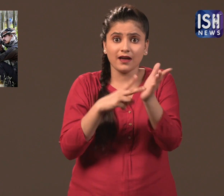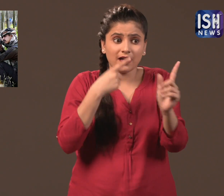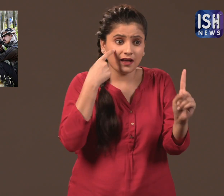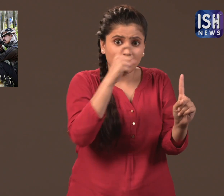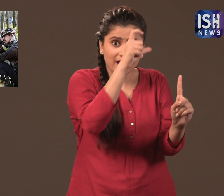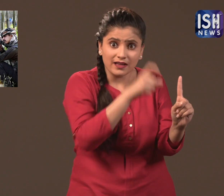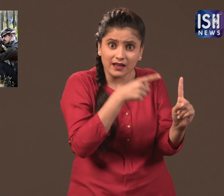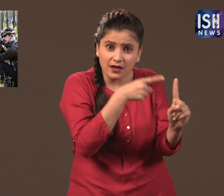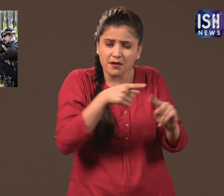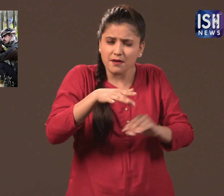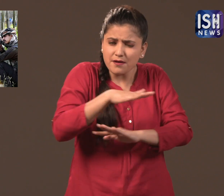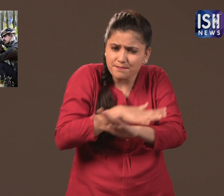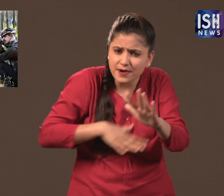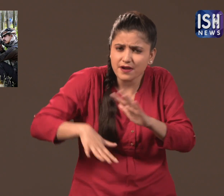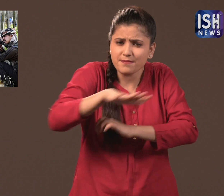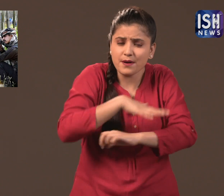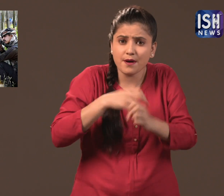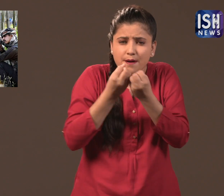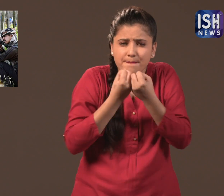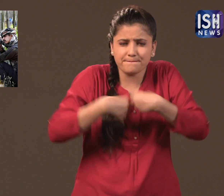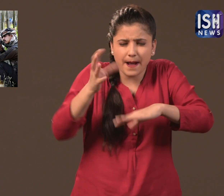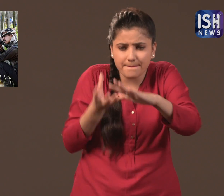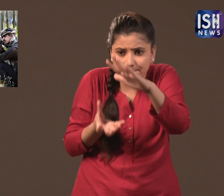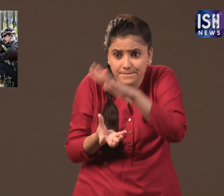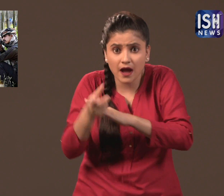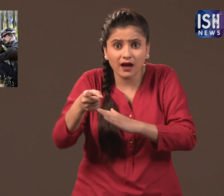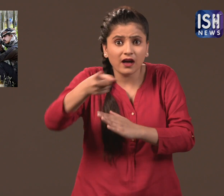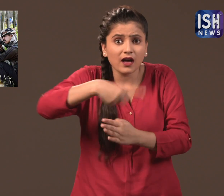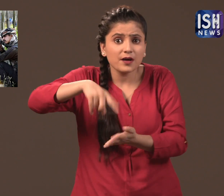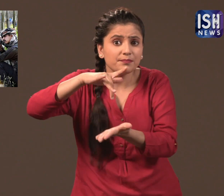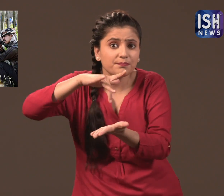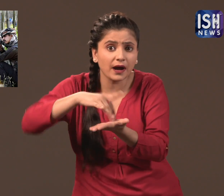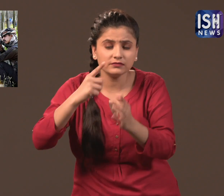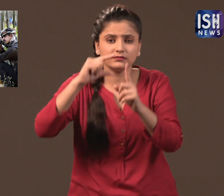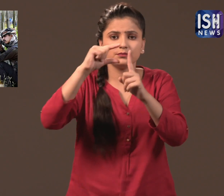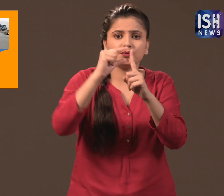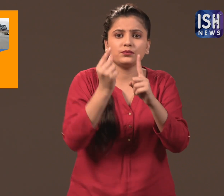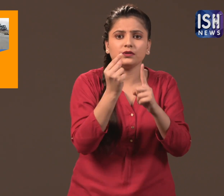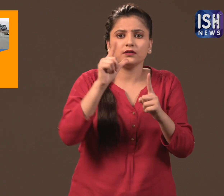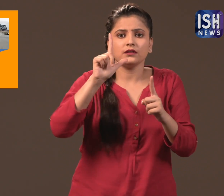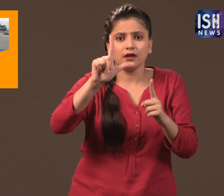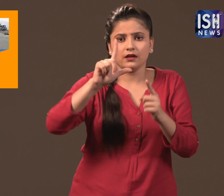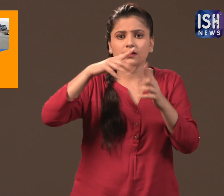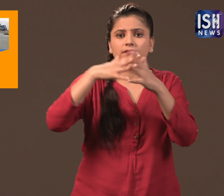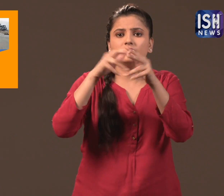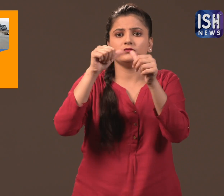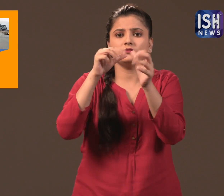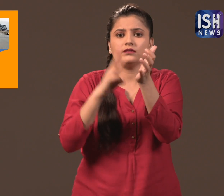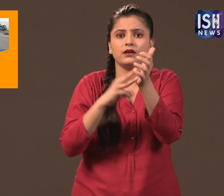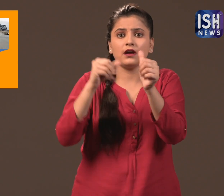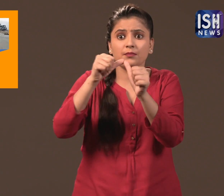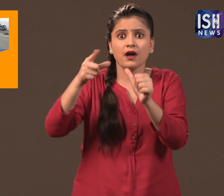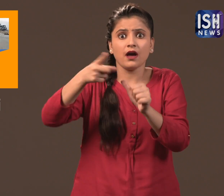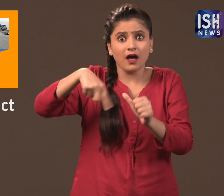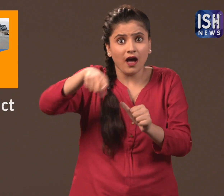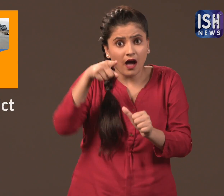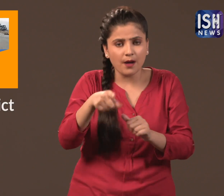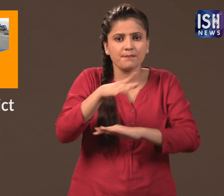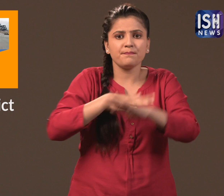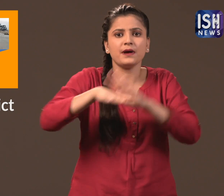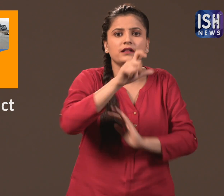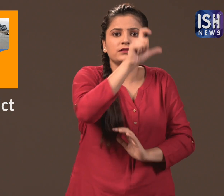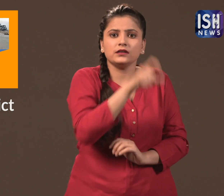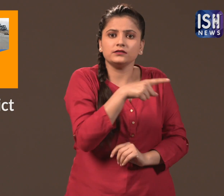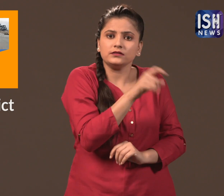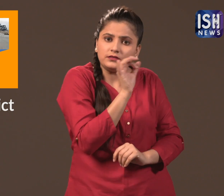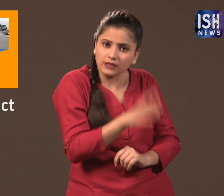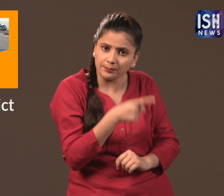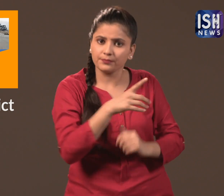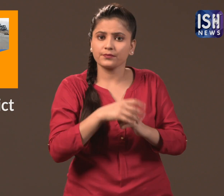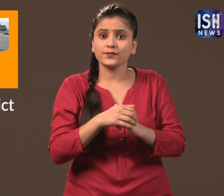He was the one who planned the bombing in the Pulwama district.